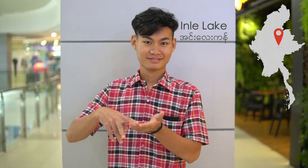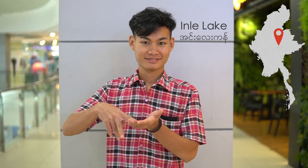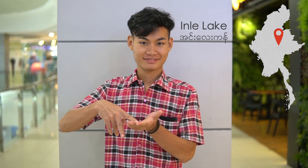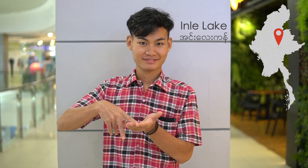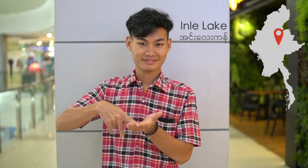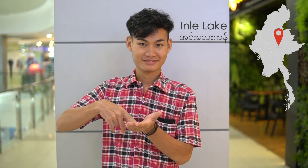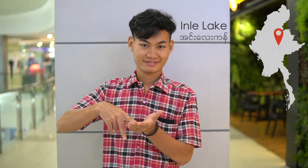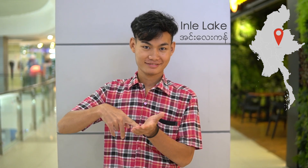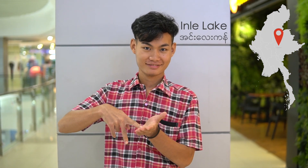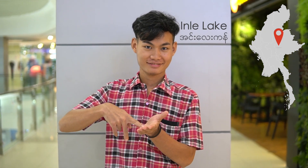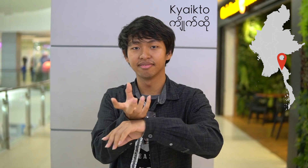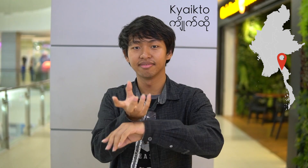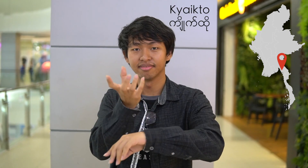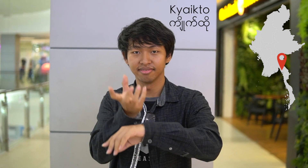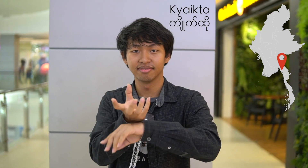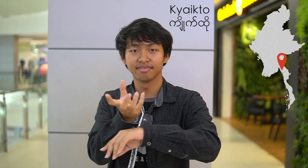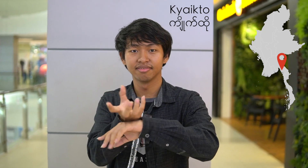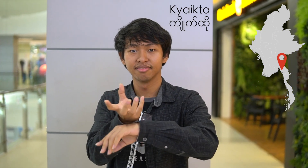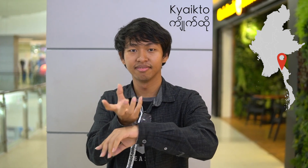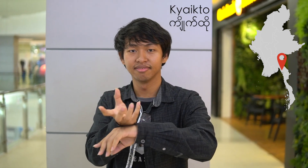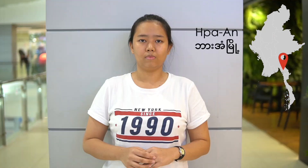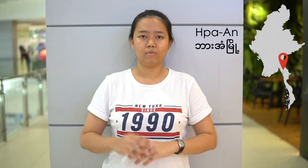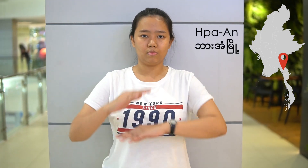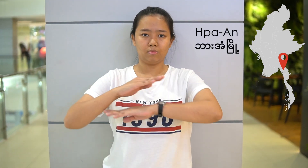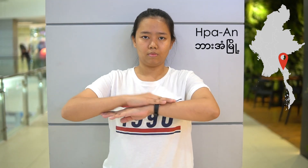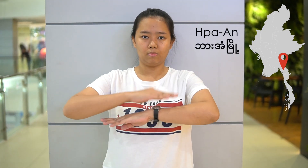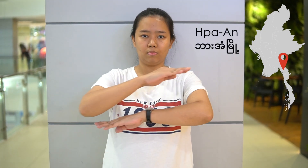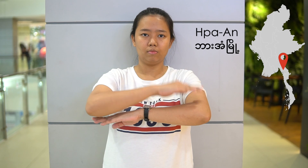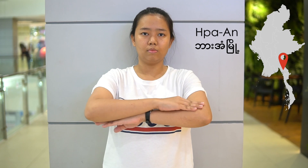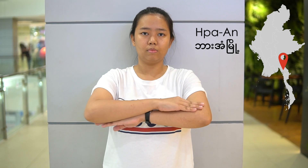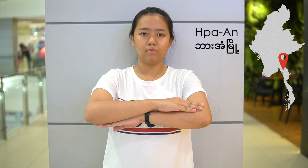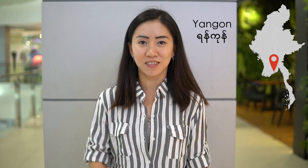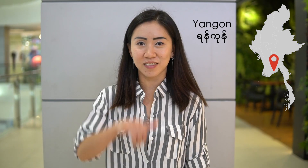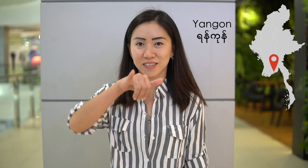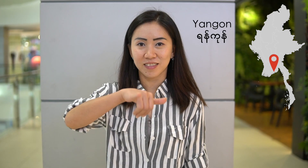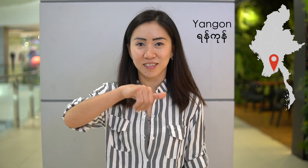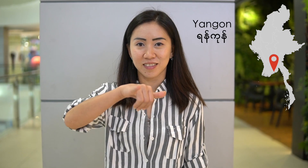Inle Lake Kyaikto Hpa-An Yangon